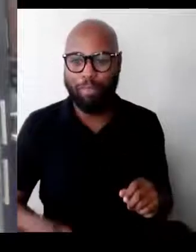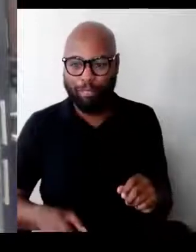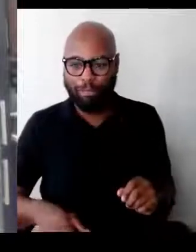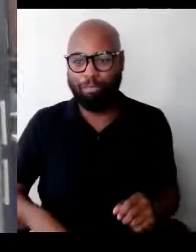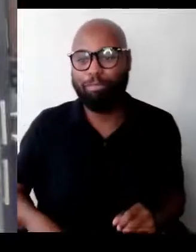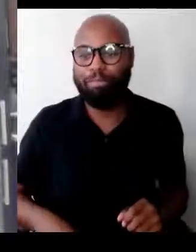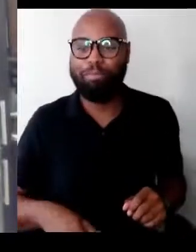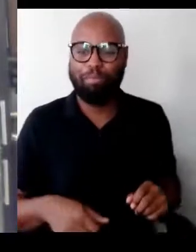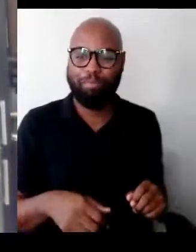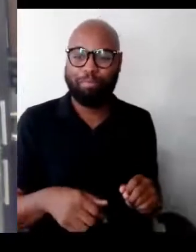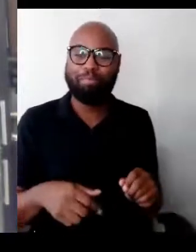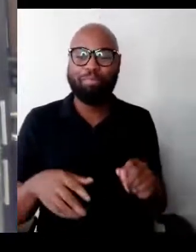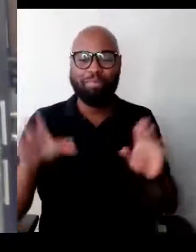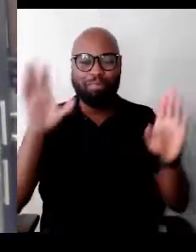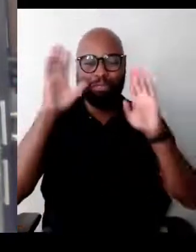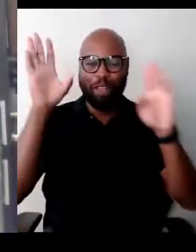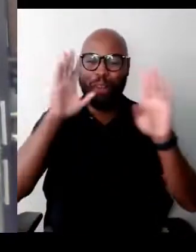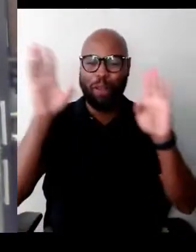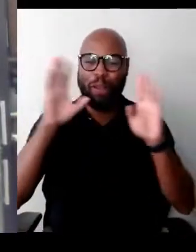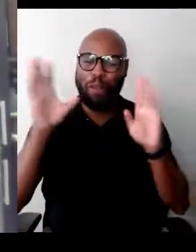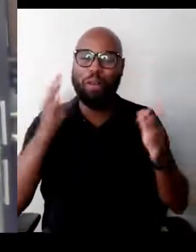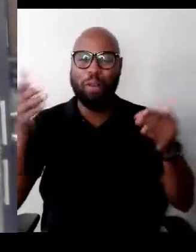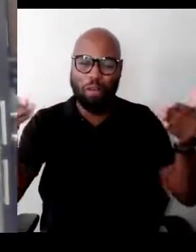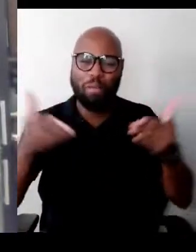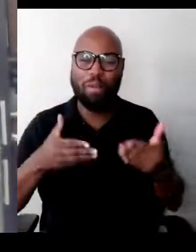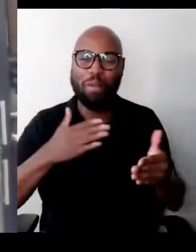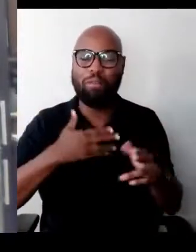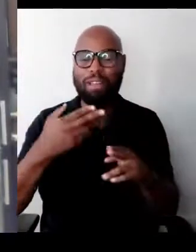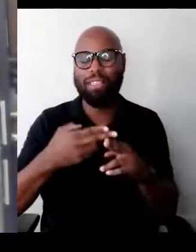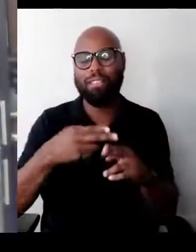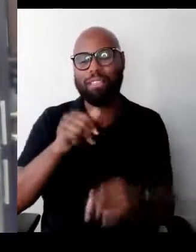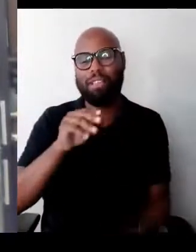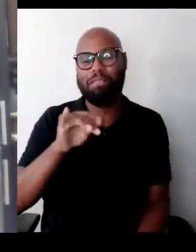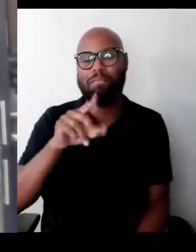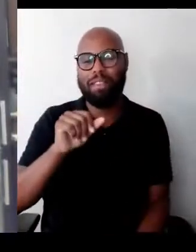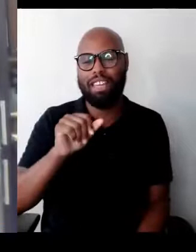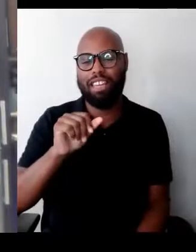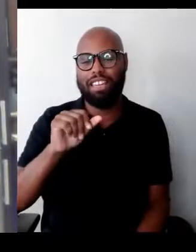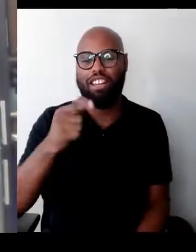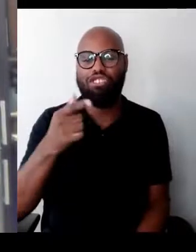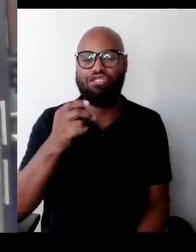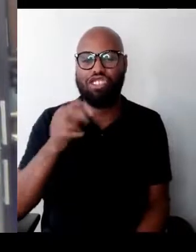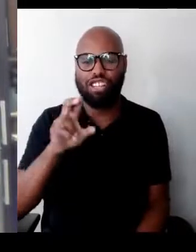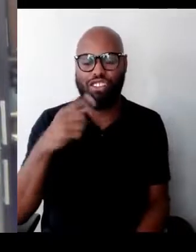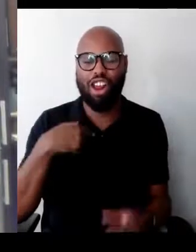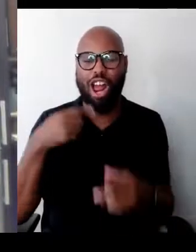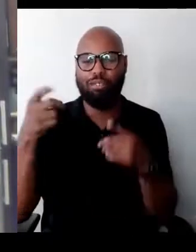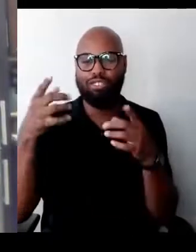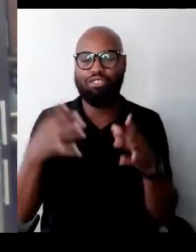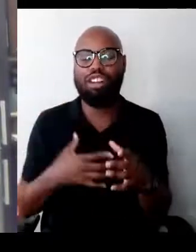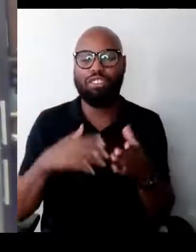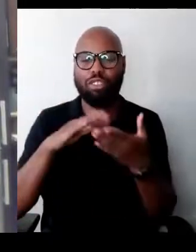Hello and welcome. My name is Amanda Granger. I'm the Director of Community Engagement at The WNET Group.